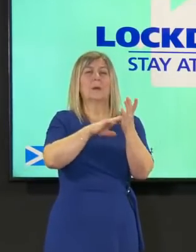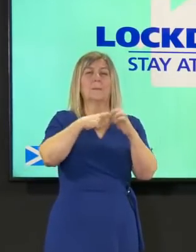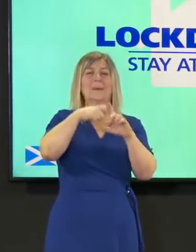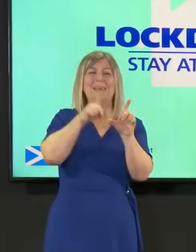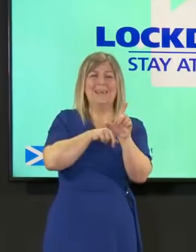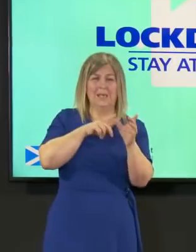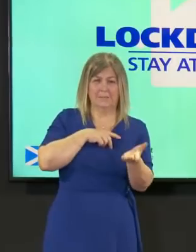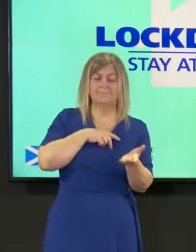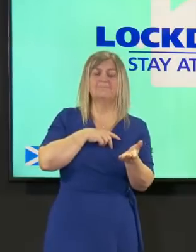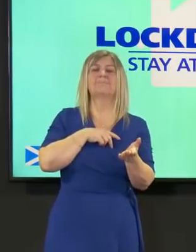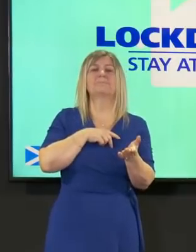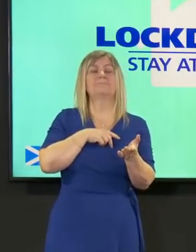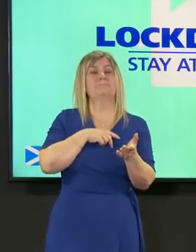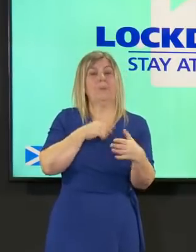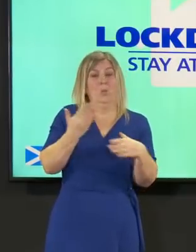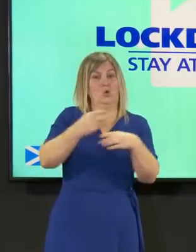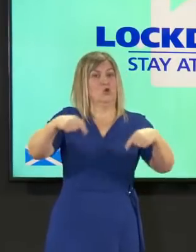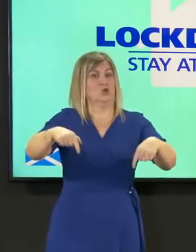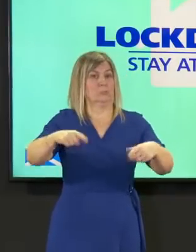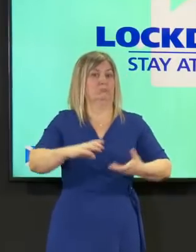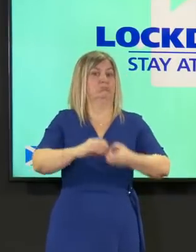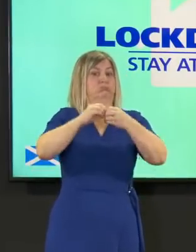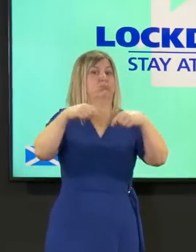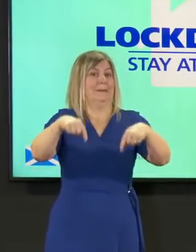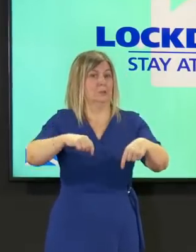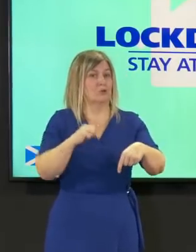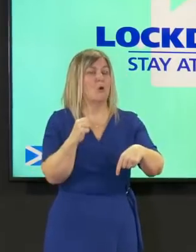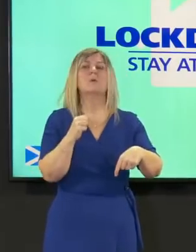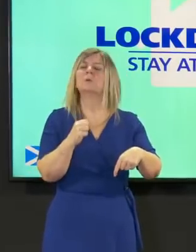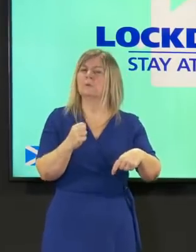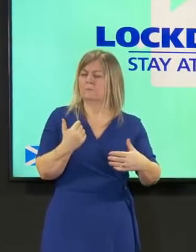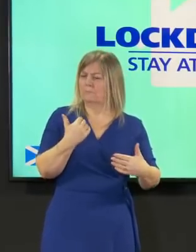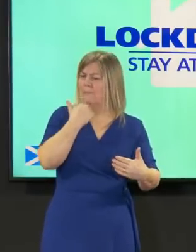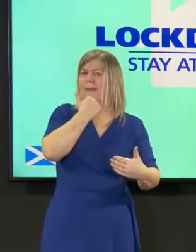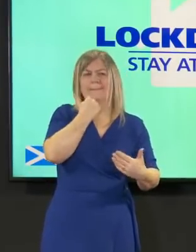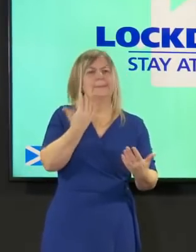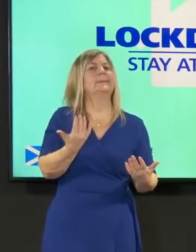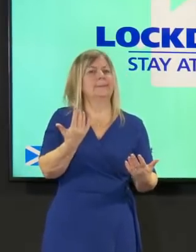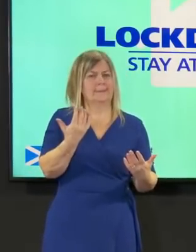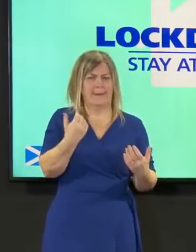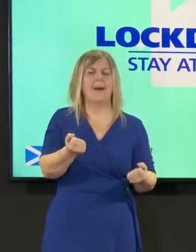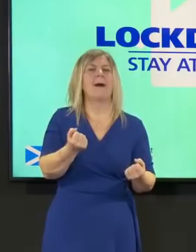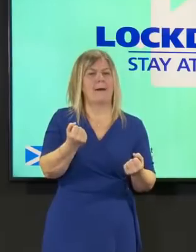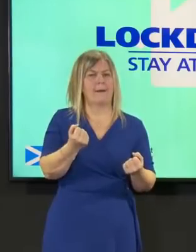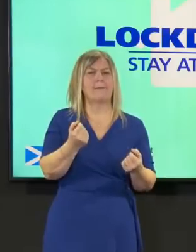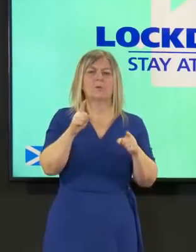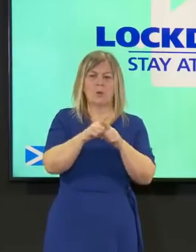manufacturers here in scotland we now have a significant domestic supply chain for ppe which